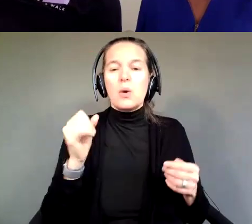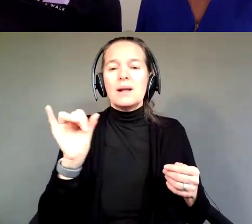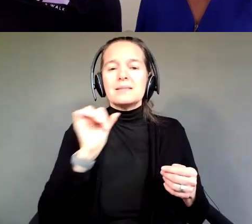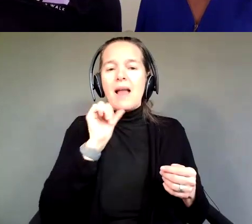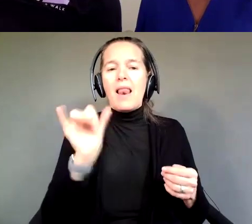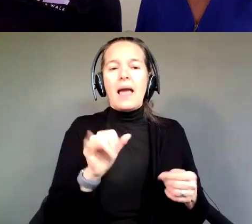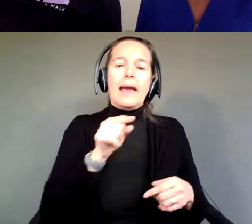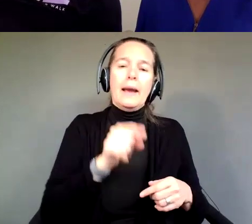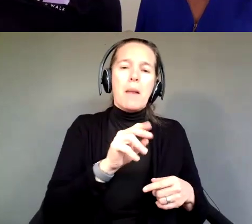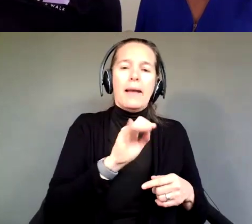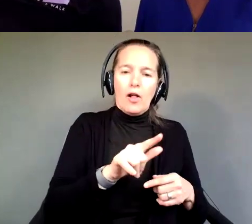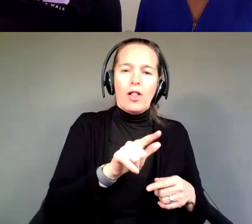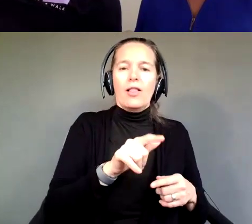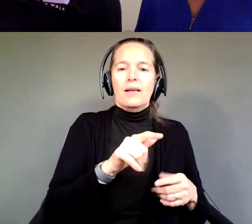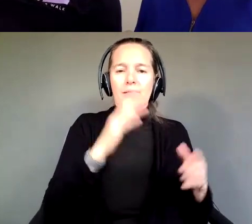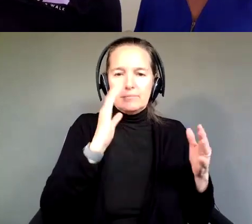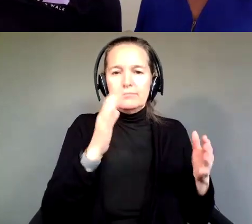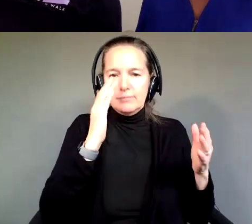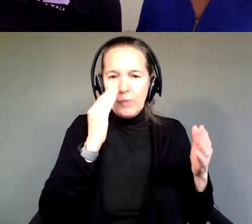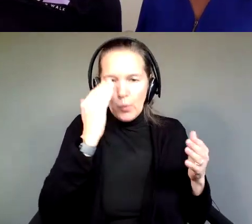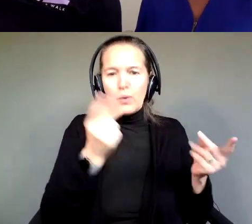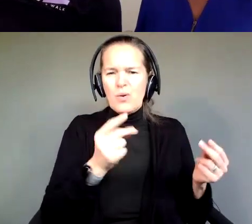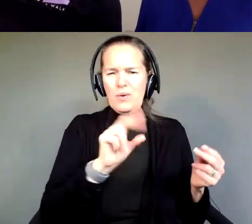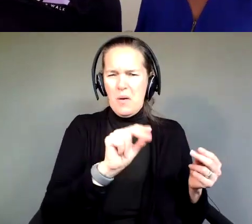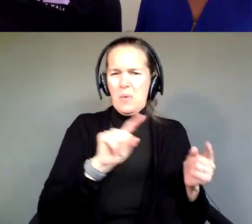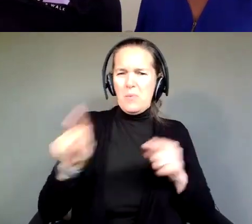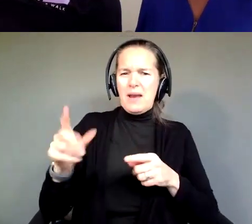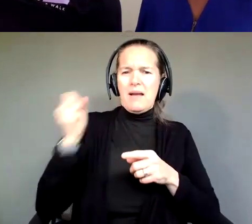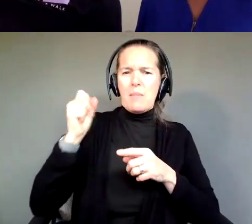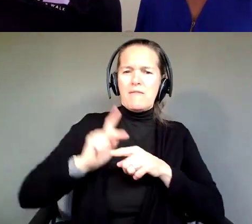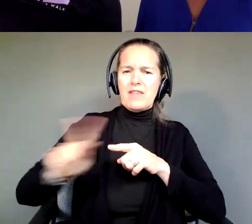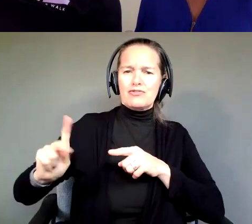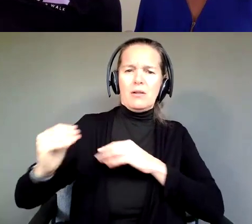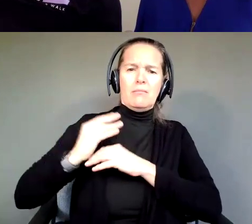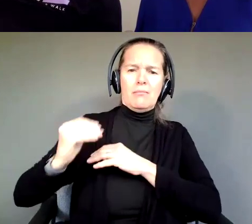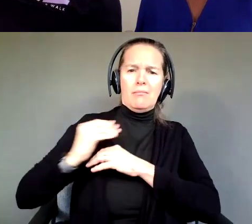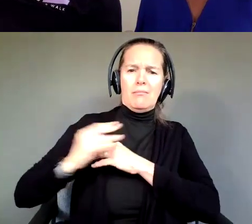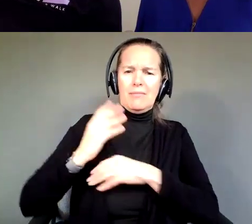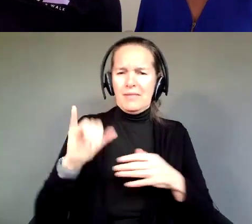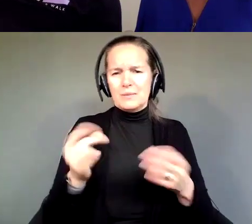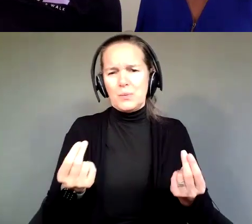We went and we sought professional advice, you know. That's just what we did.